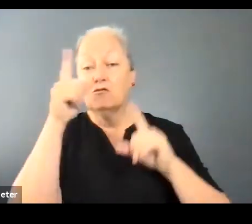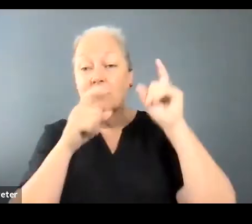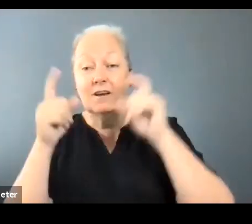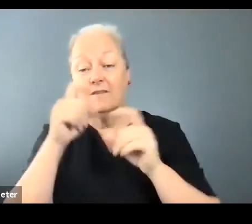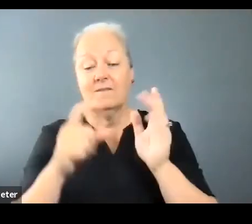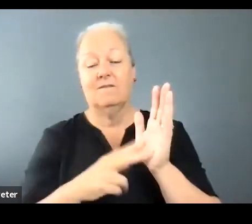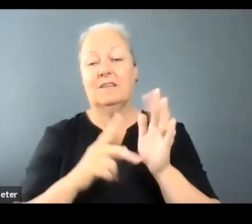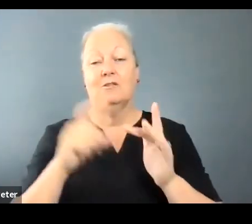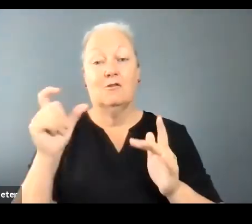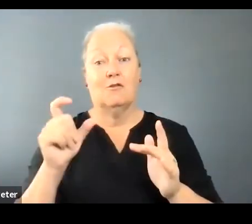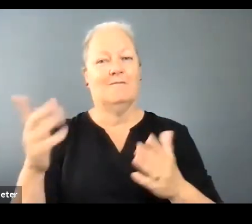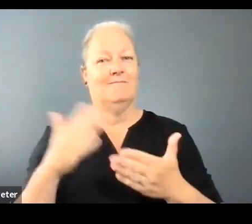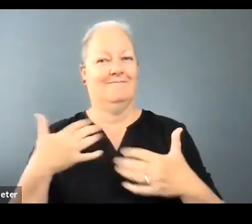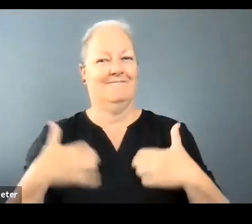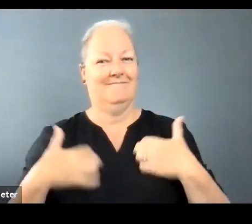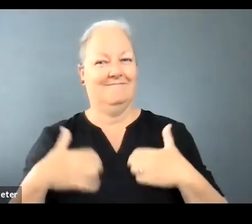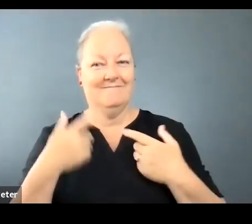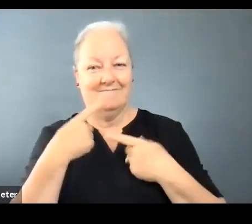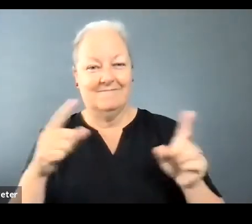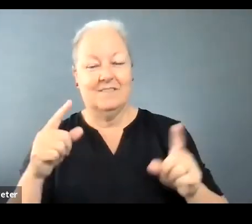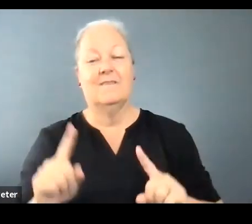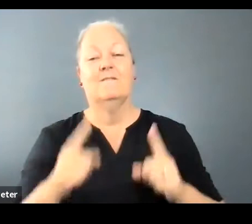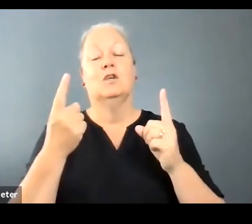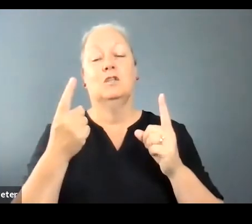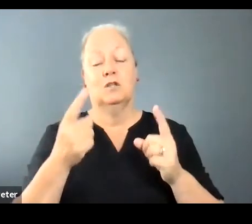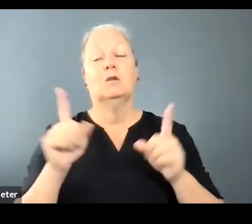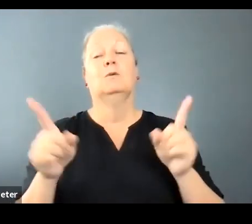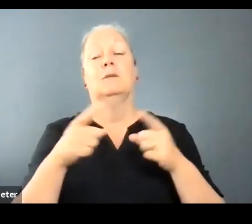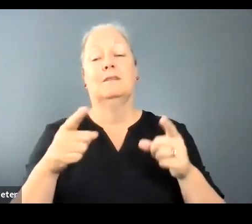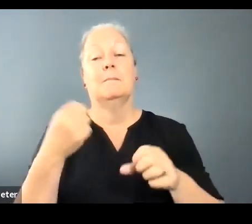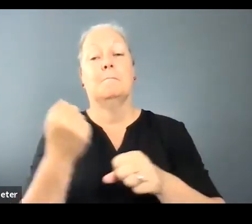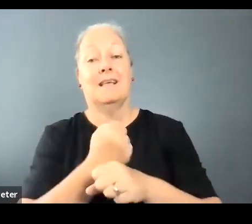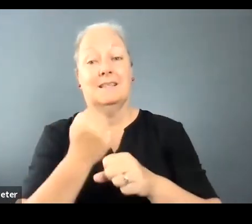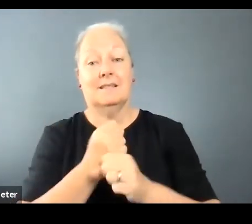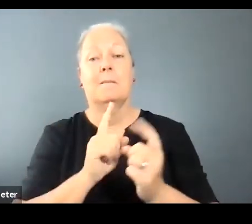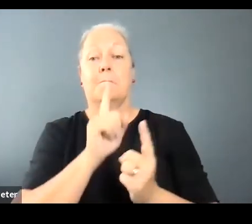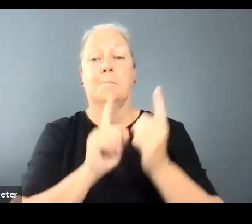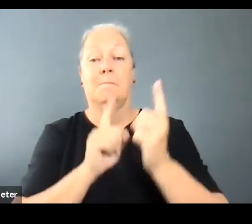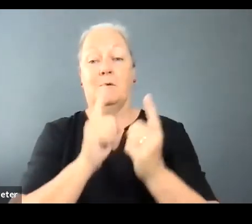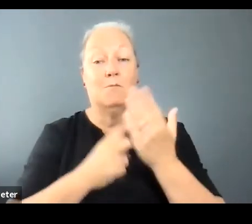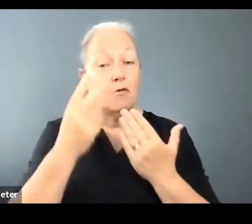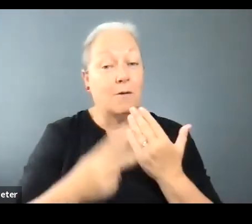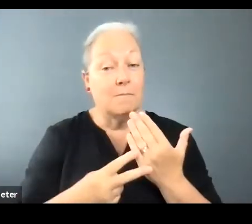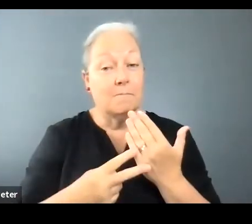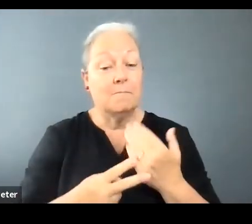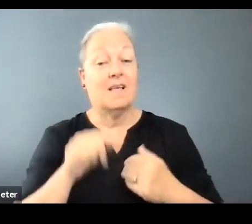to announce the first Music Makers Mentorship Program, a program designed specifically to